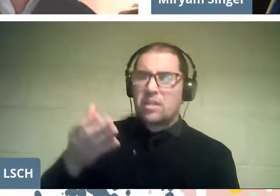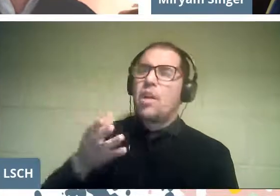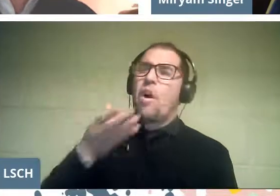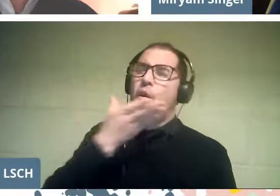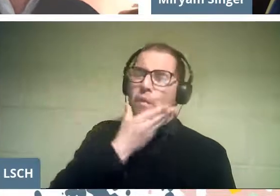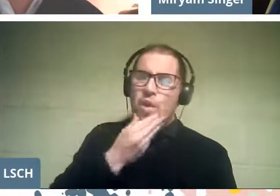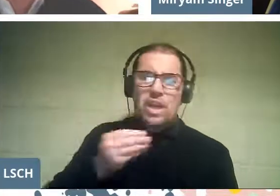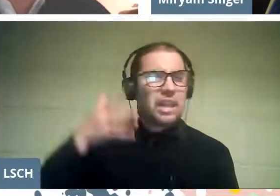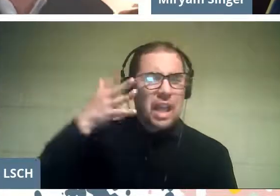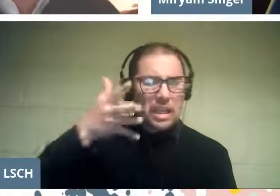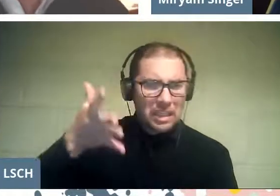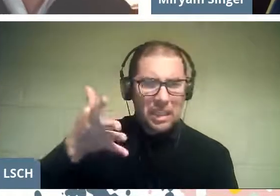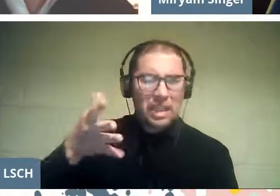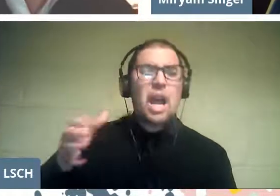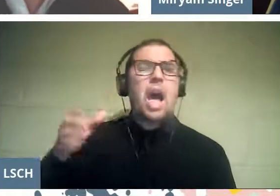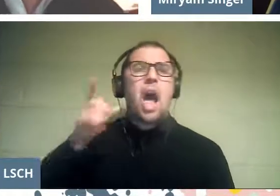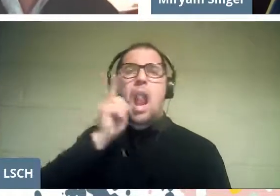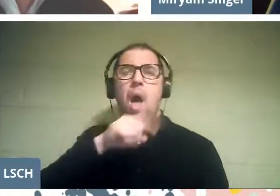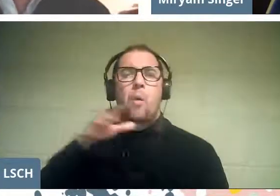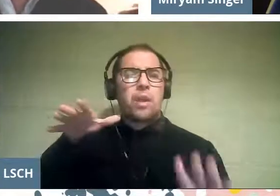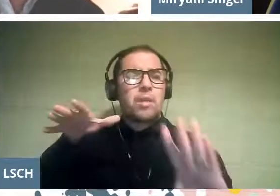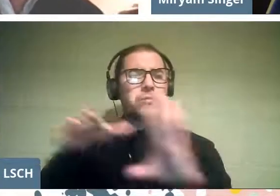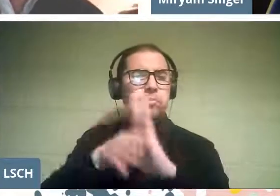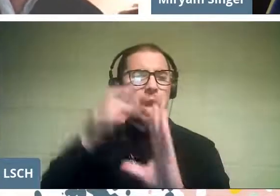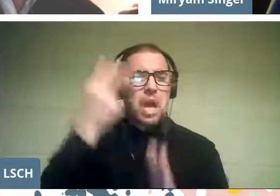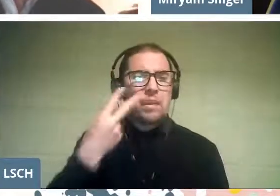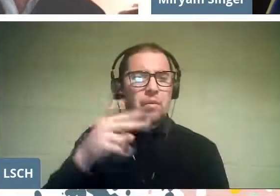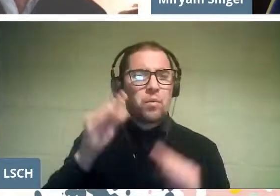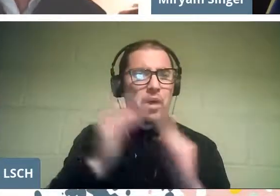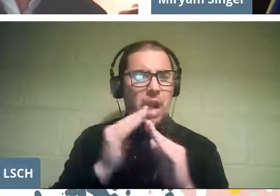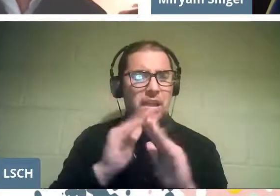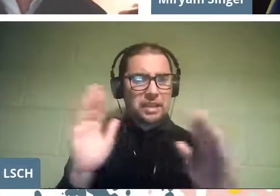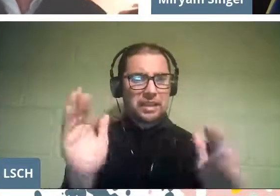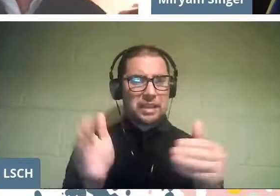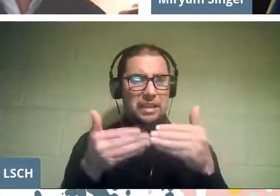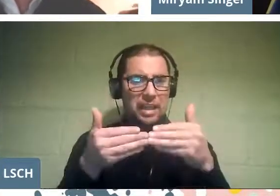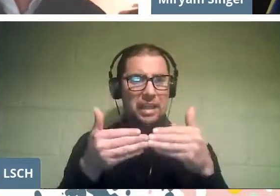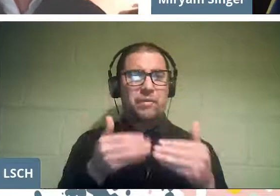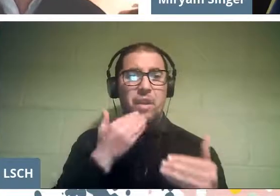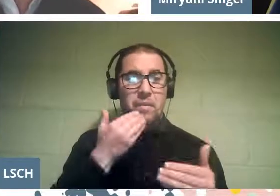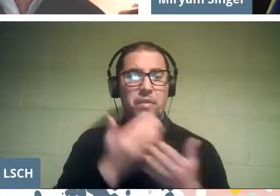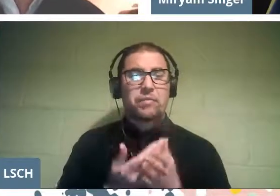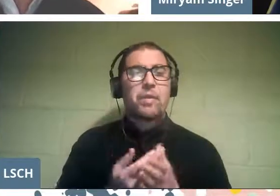at the closing of Artfice your House, and by the way for the conduct of this space